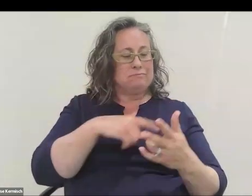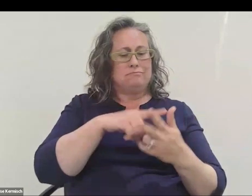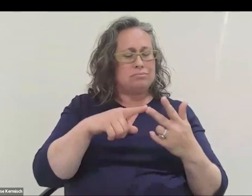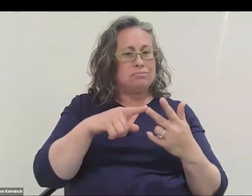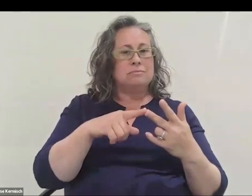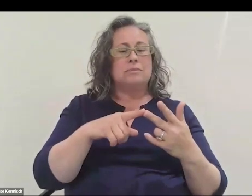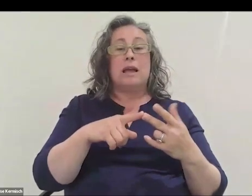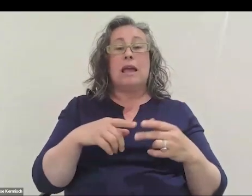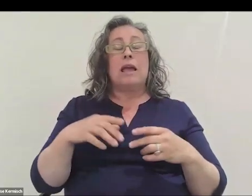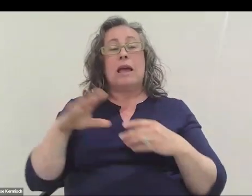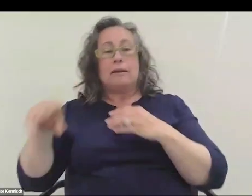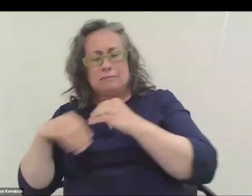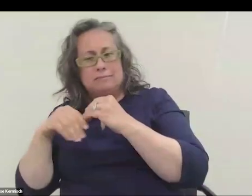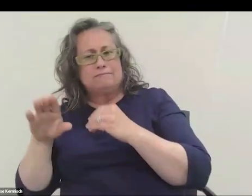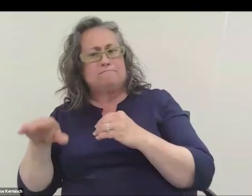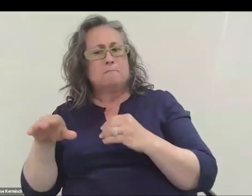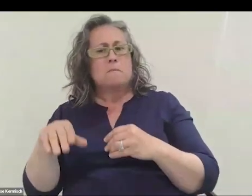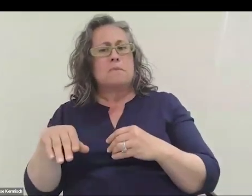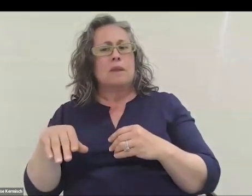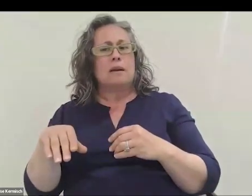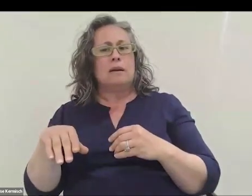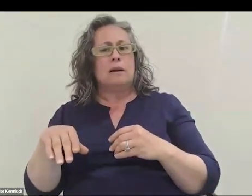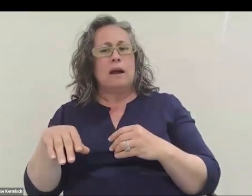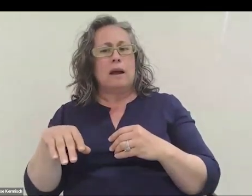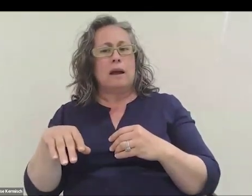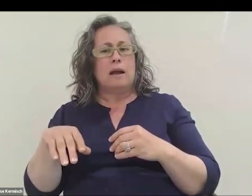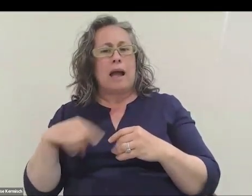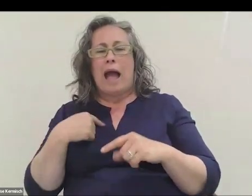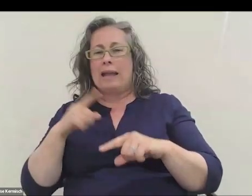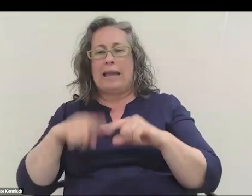By the way, Anna, just on time, I can't see the chats at the moment,